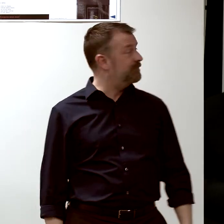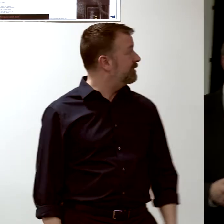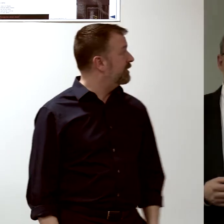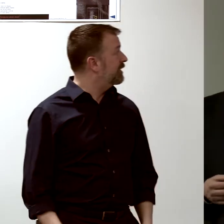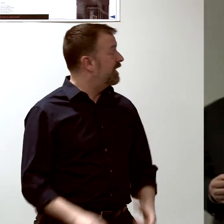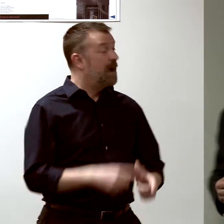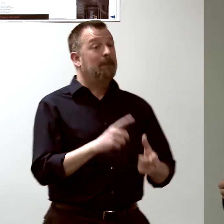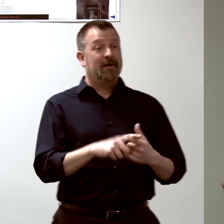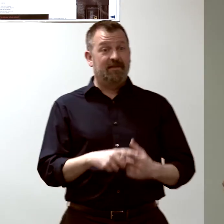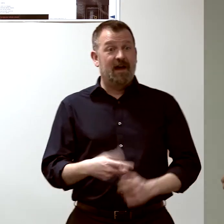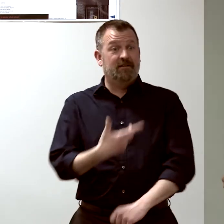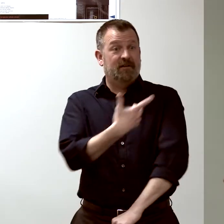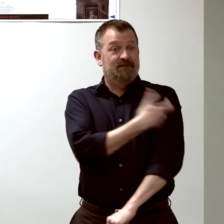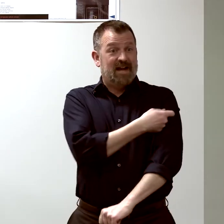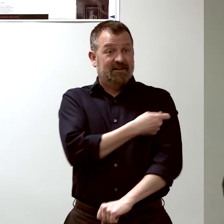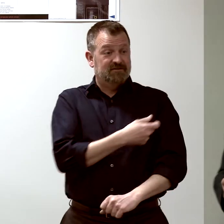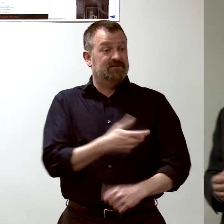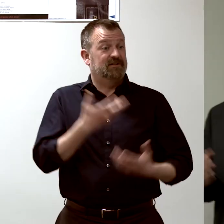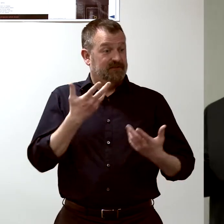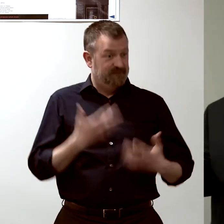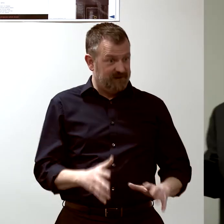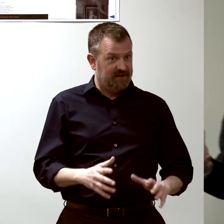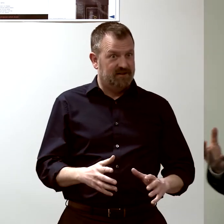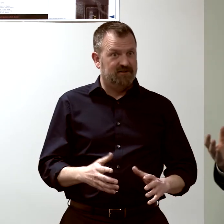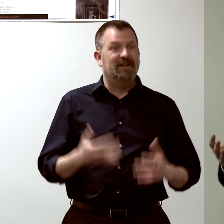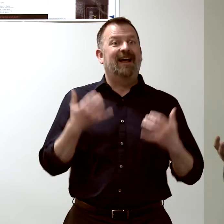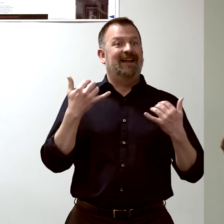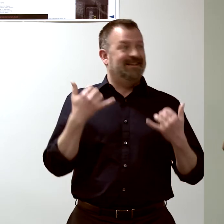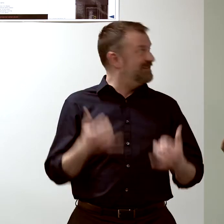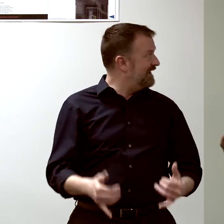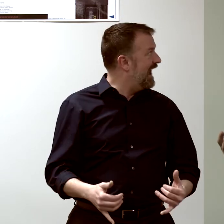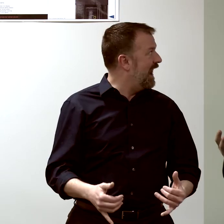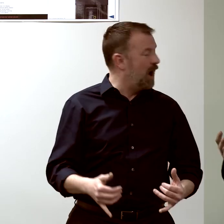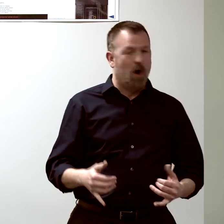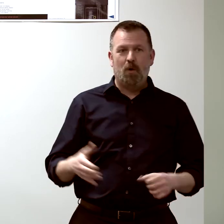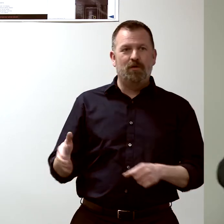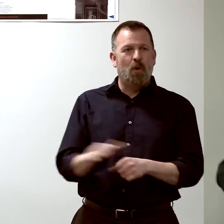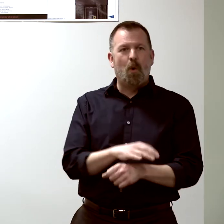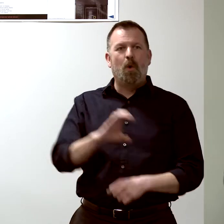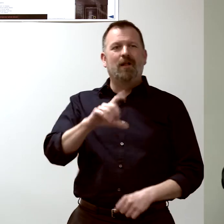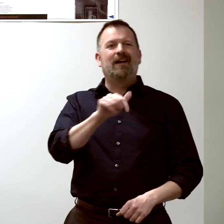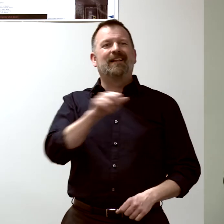against the entire class of those viruses.